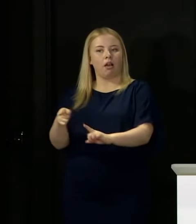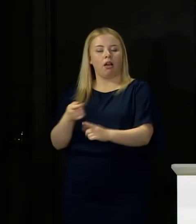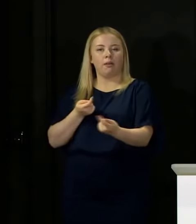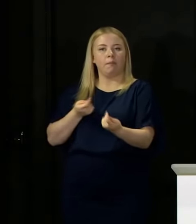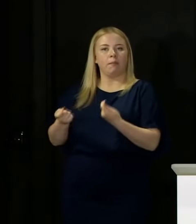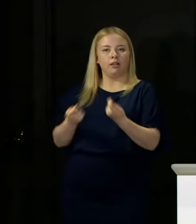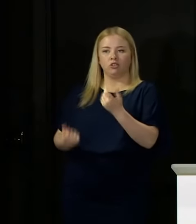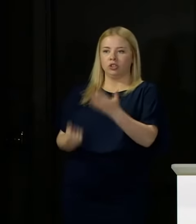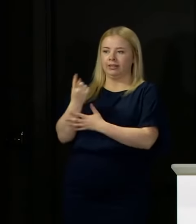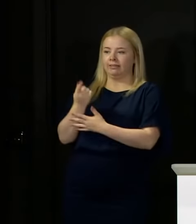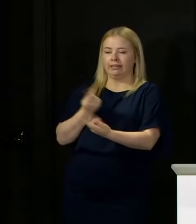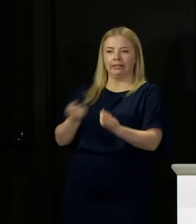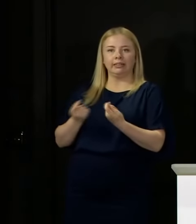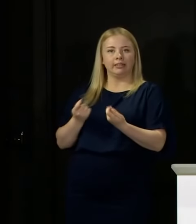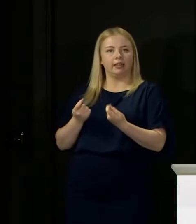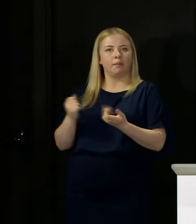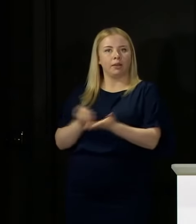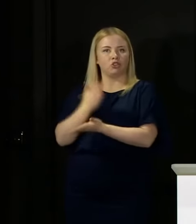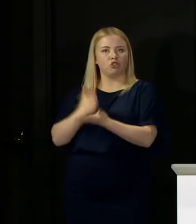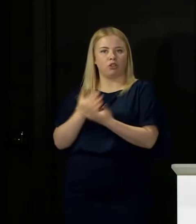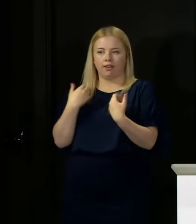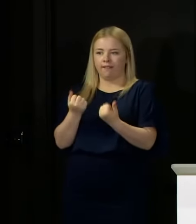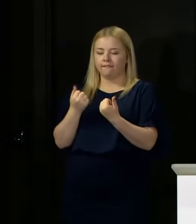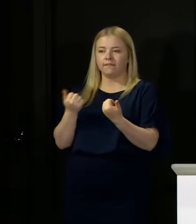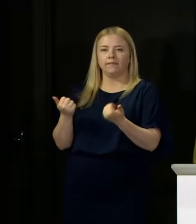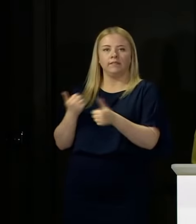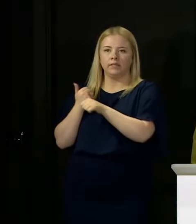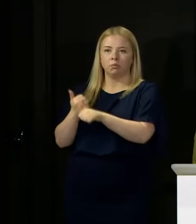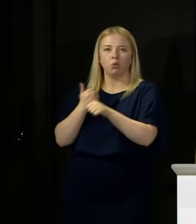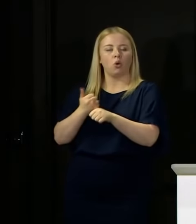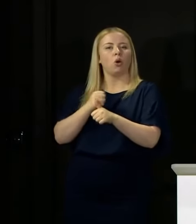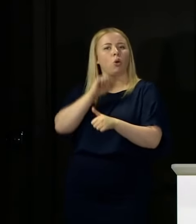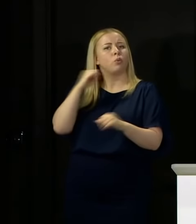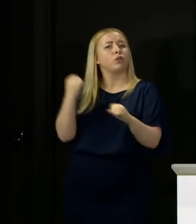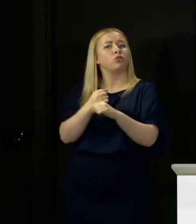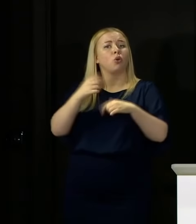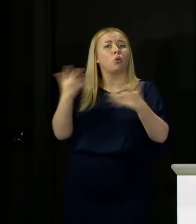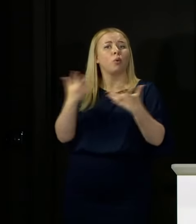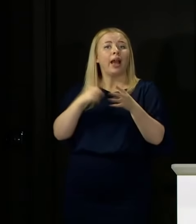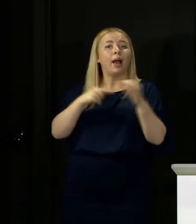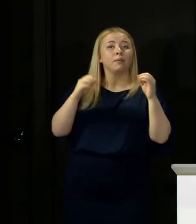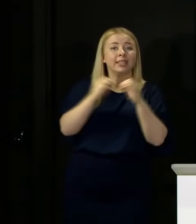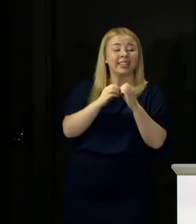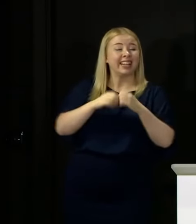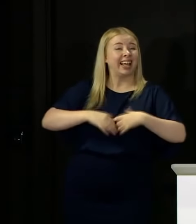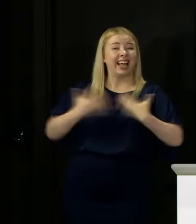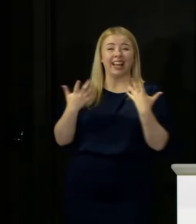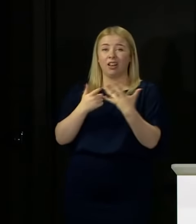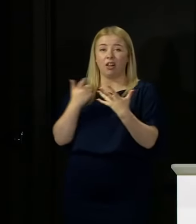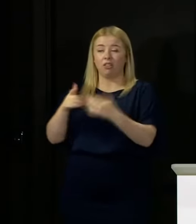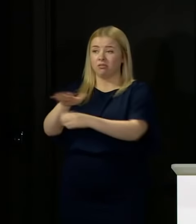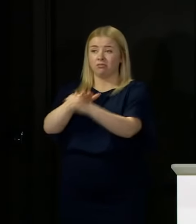and make sure that they have the wherewithal to do that. And that is what we'll do in Aberdeen and in any other situations that we may face over